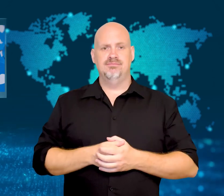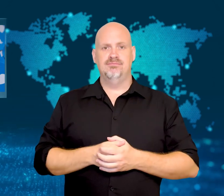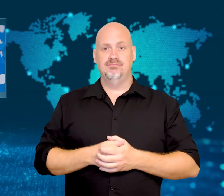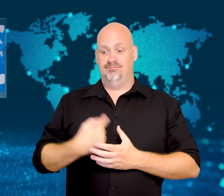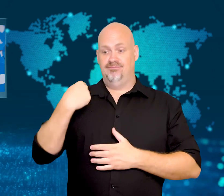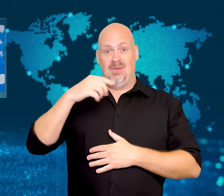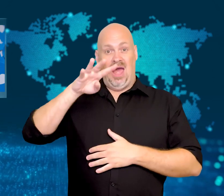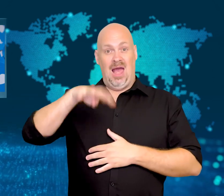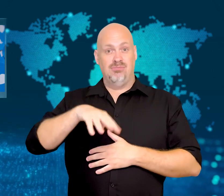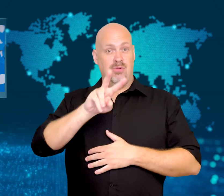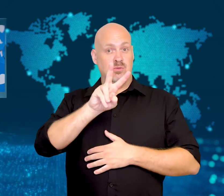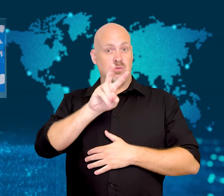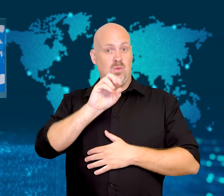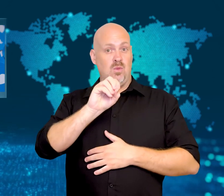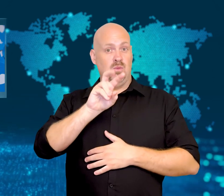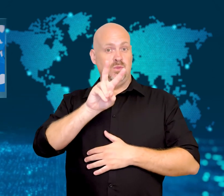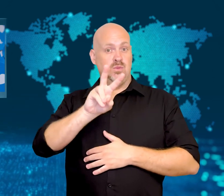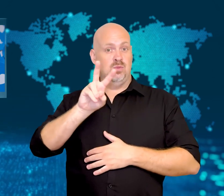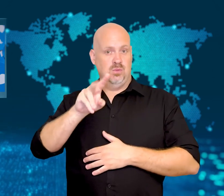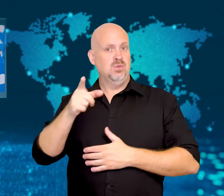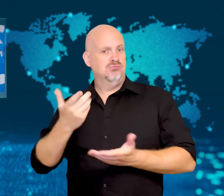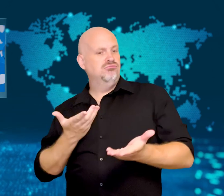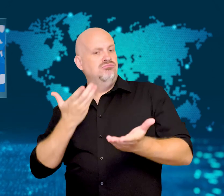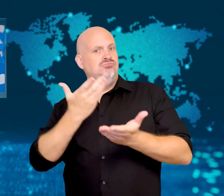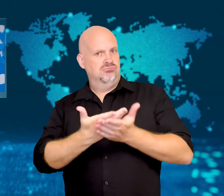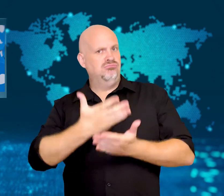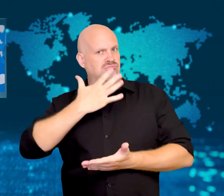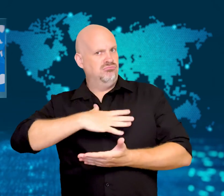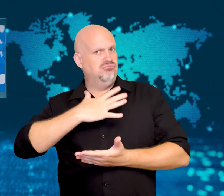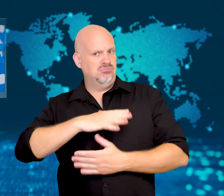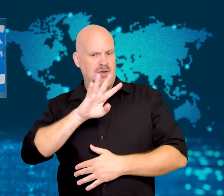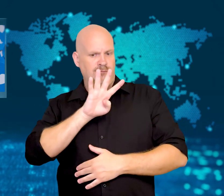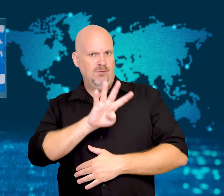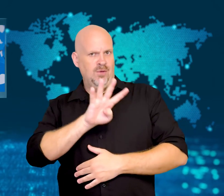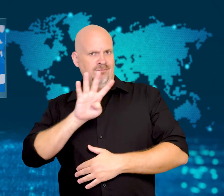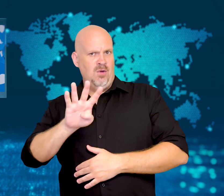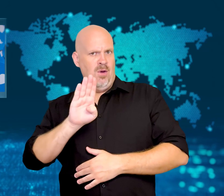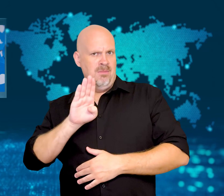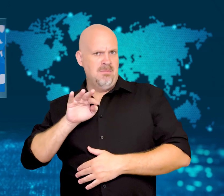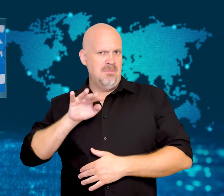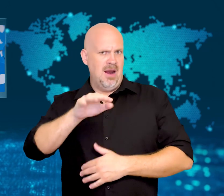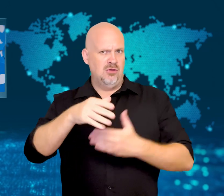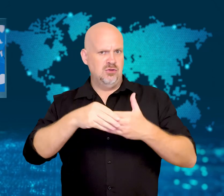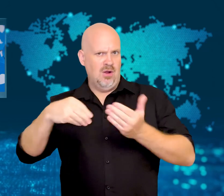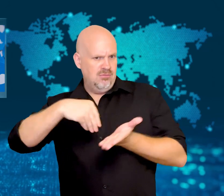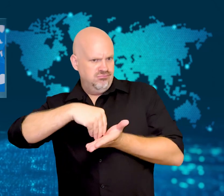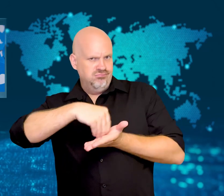On April 2022, Musk proposed to buy Twitter for $44 billion USD.